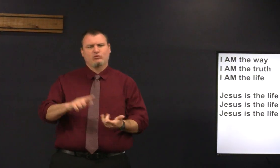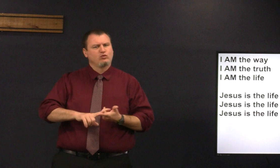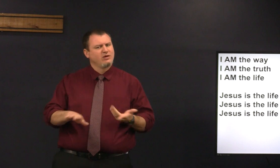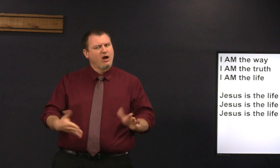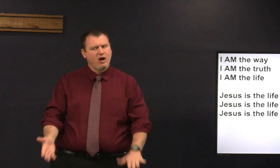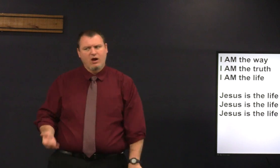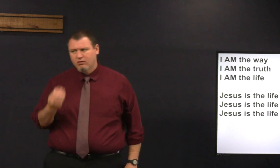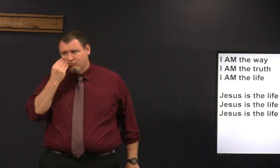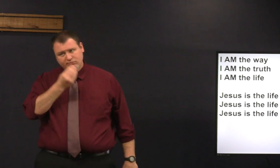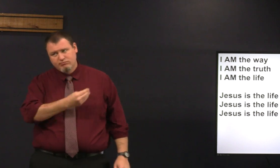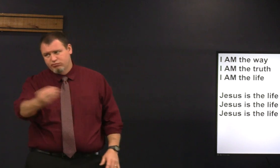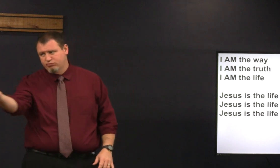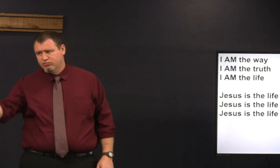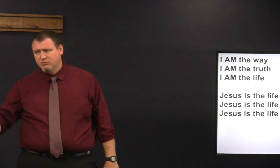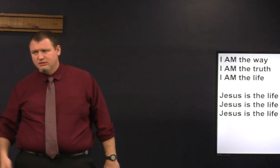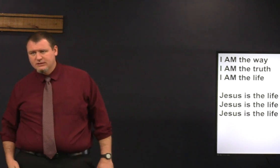and many people are afraid to die